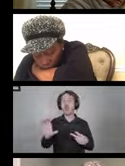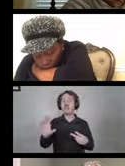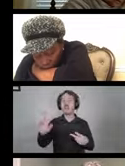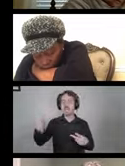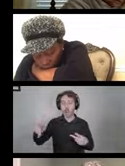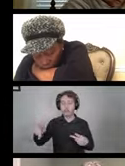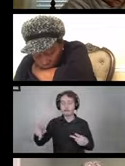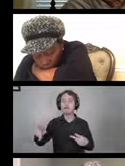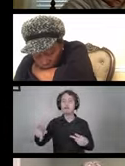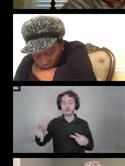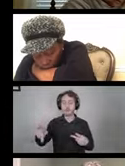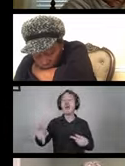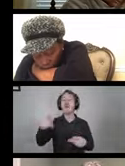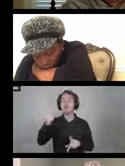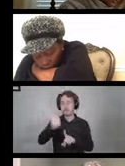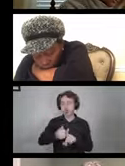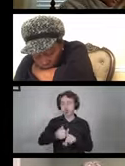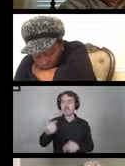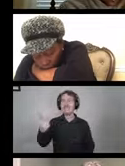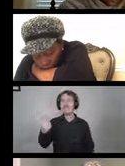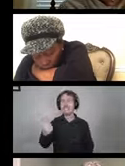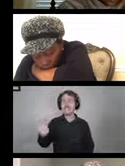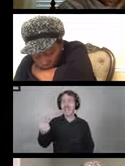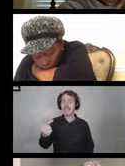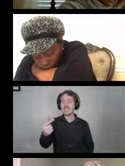per gallon of room temperature water.